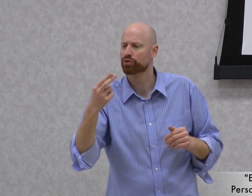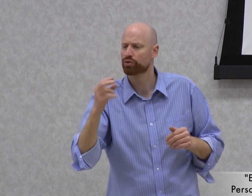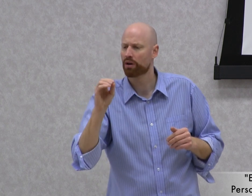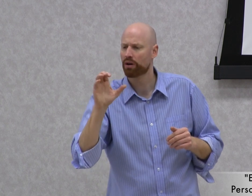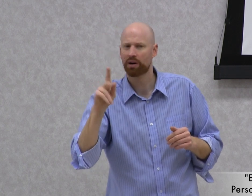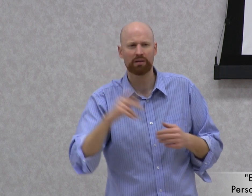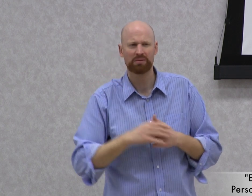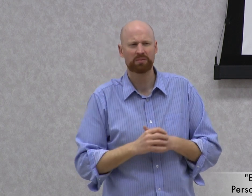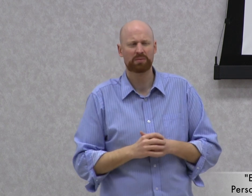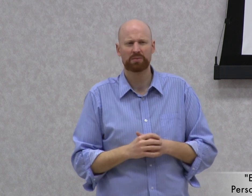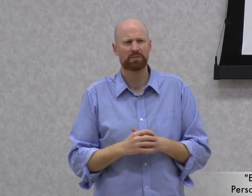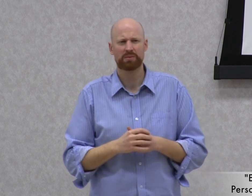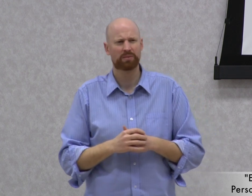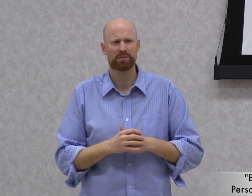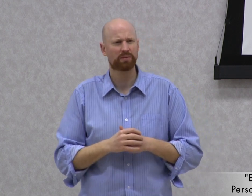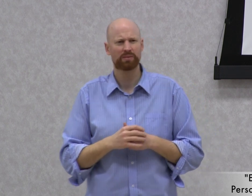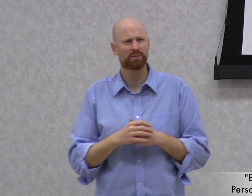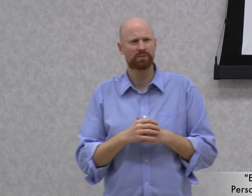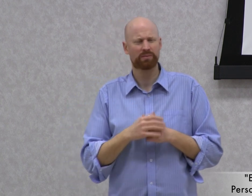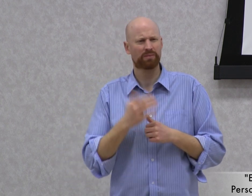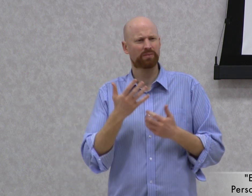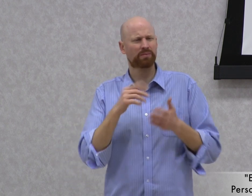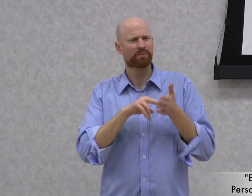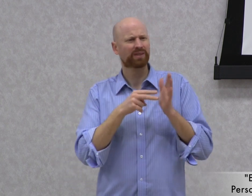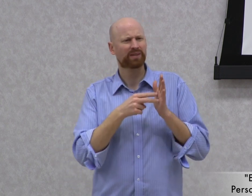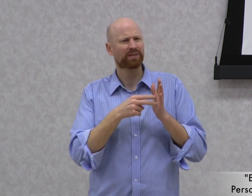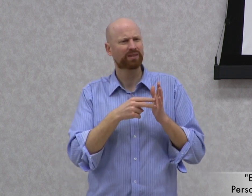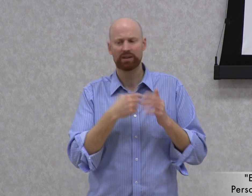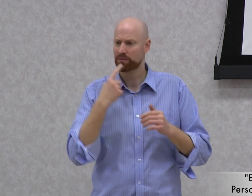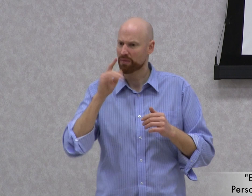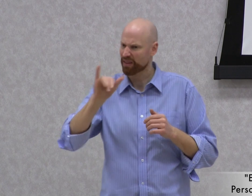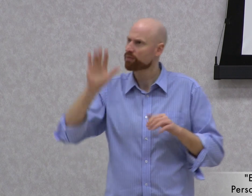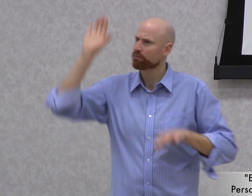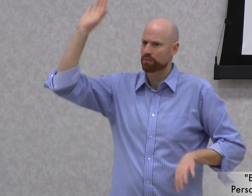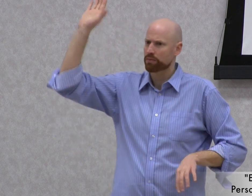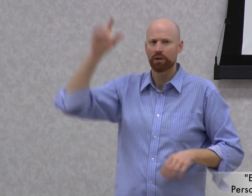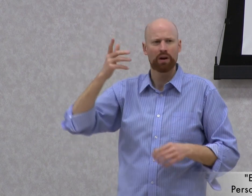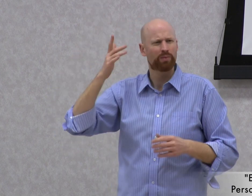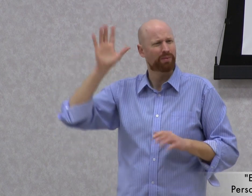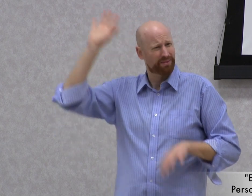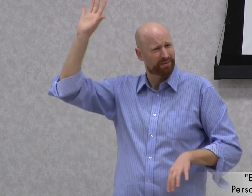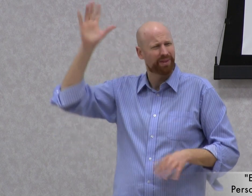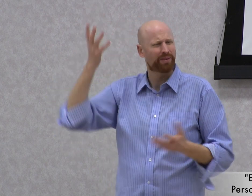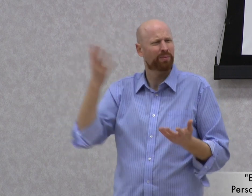the word "shock" meant. I explained, that was the part when the intestines were personified.